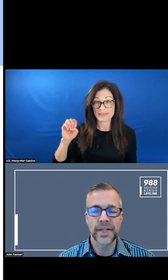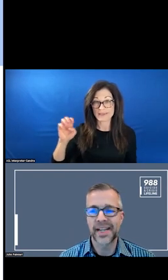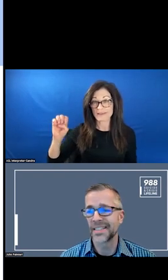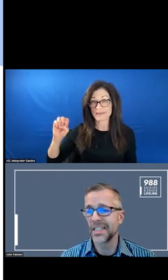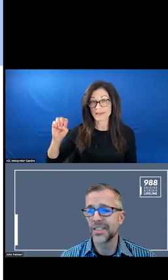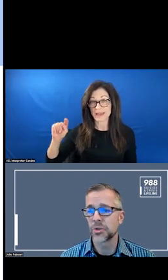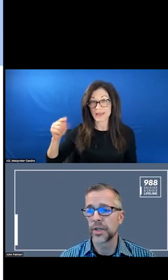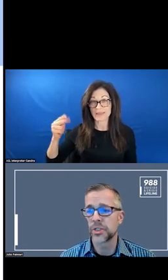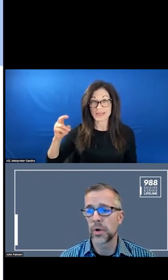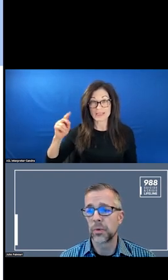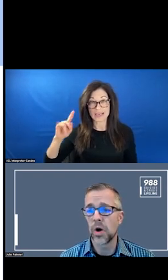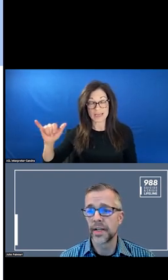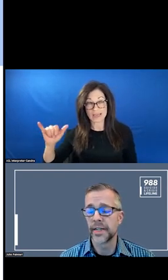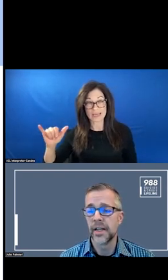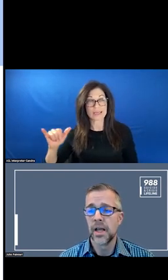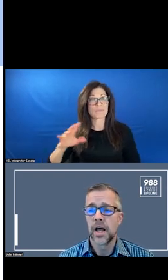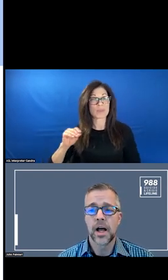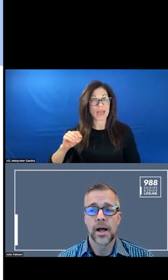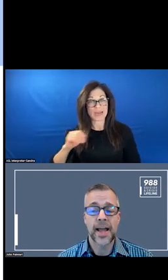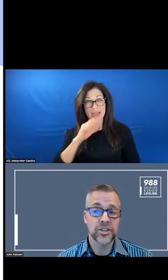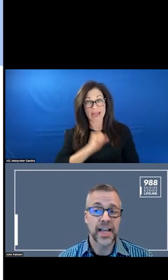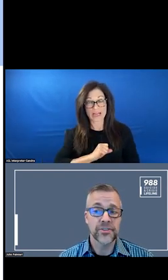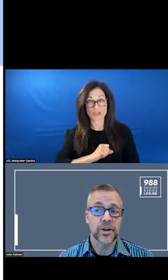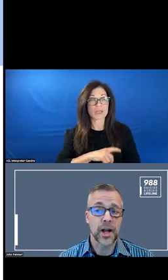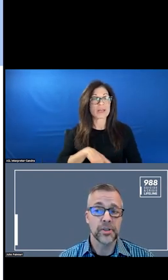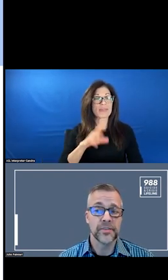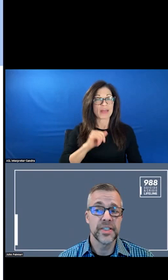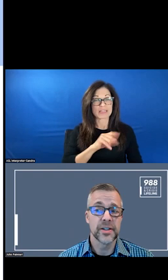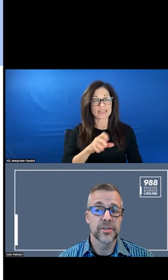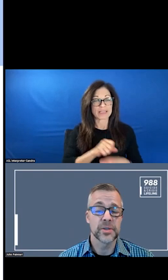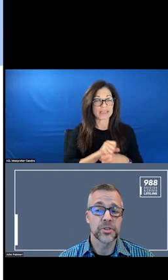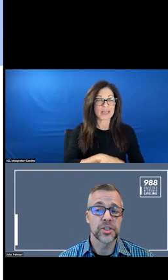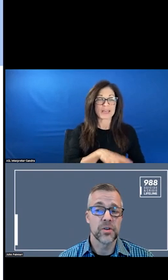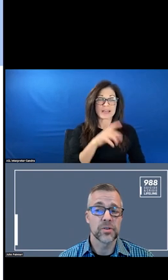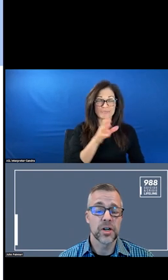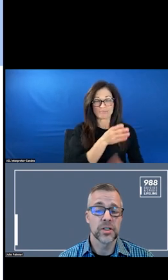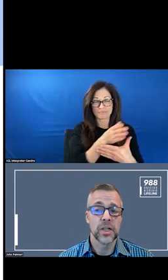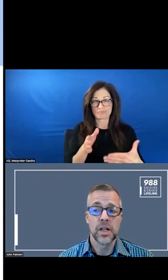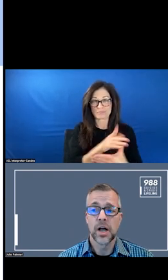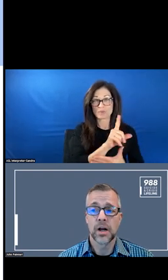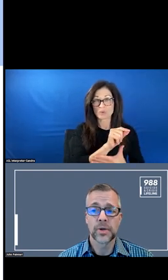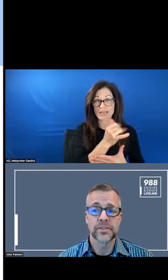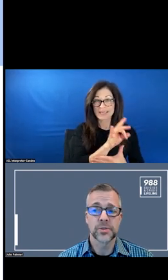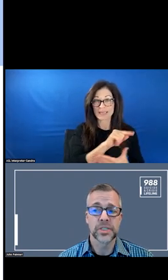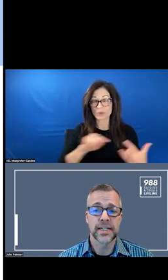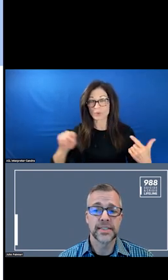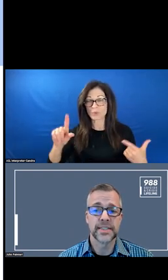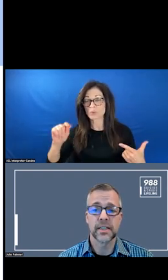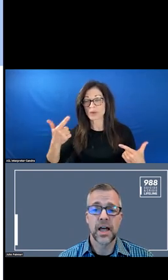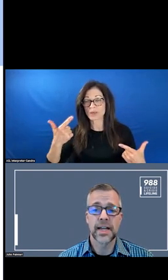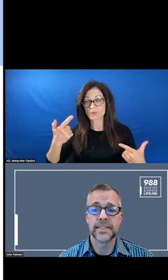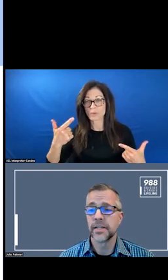2018-2021. THERE WAS A COUPLE OF YEARS WHEN THE RATES OF SUICIDE DECLINED.